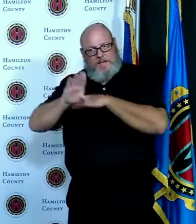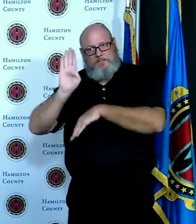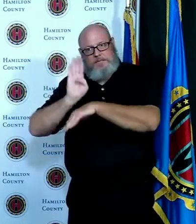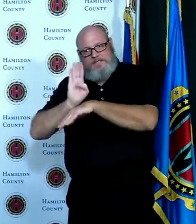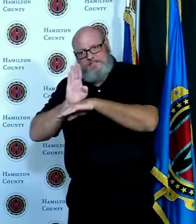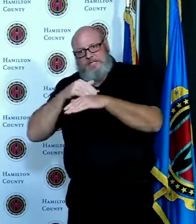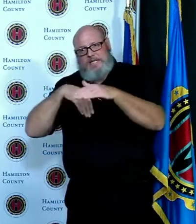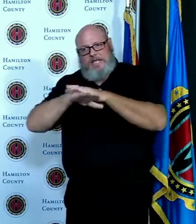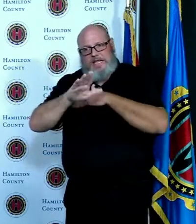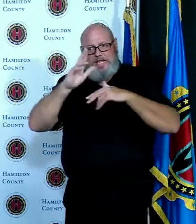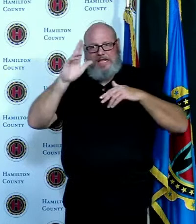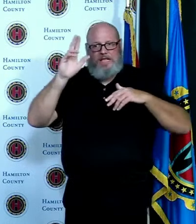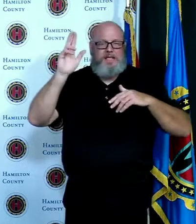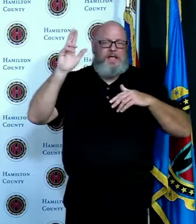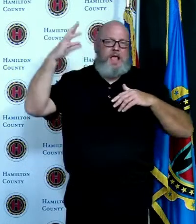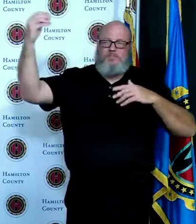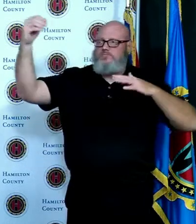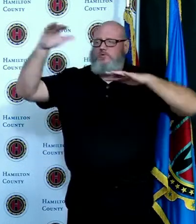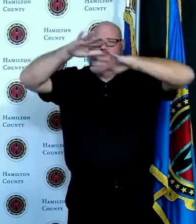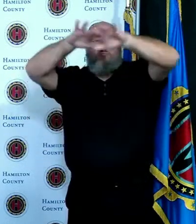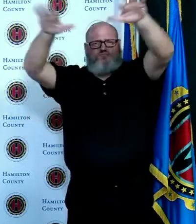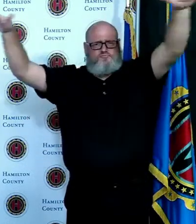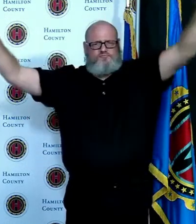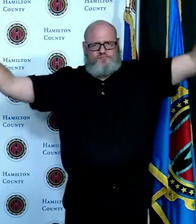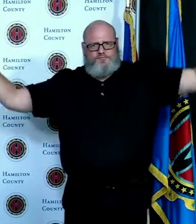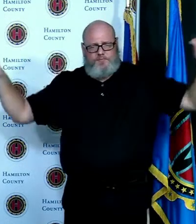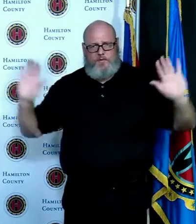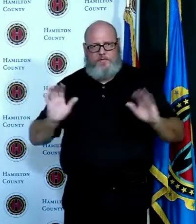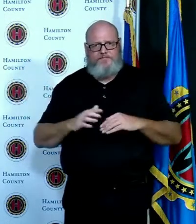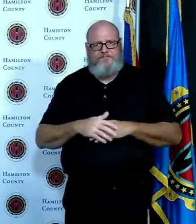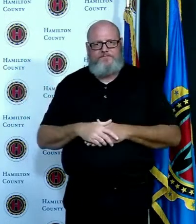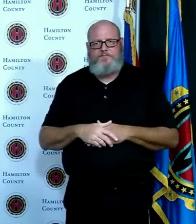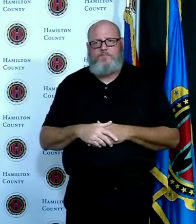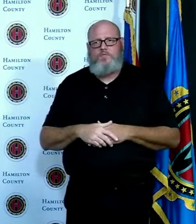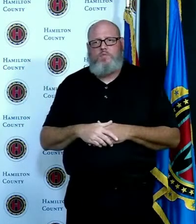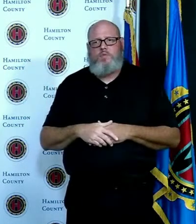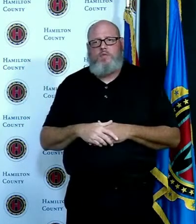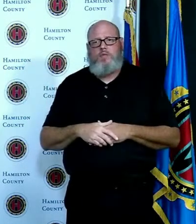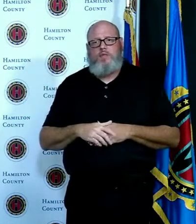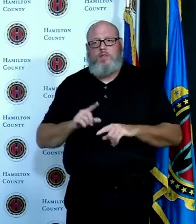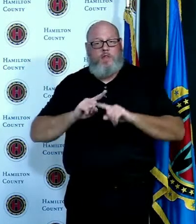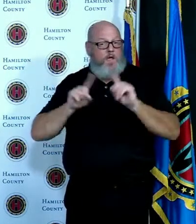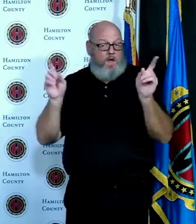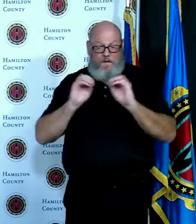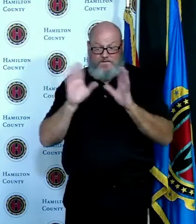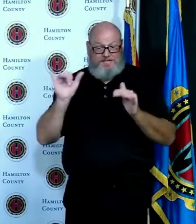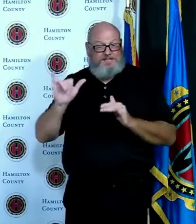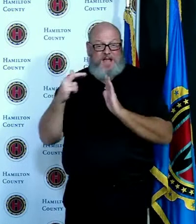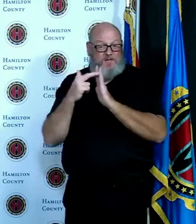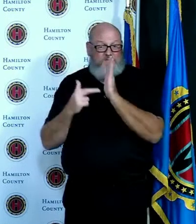out in public the idea would be that's not enough because people are gathering inside and it's not